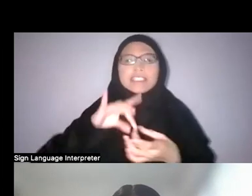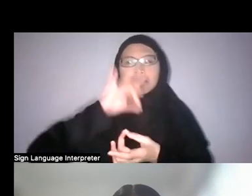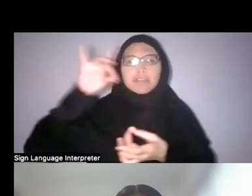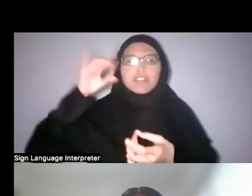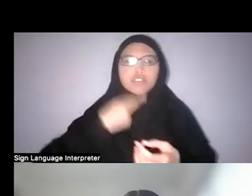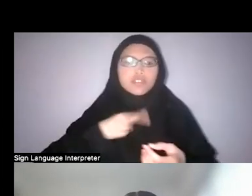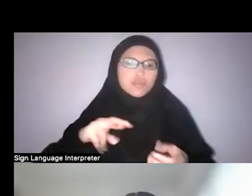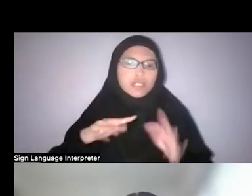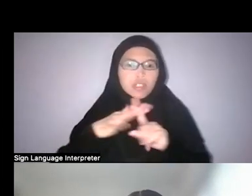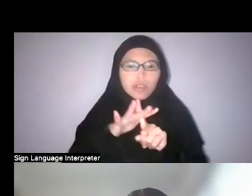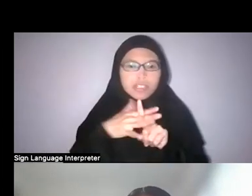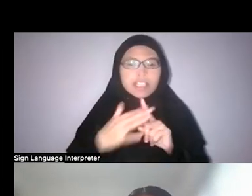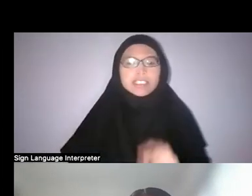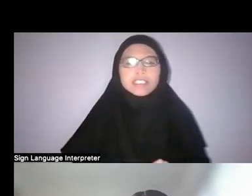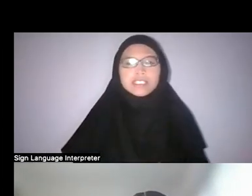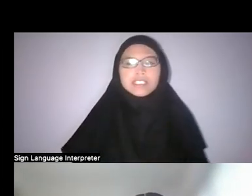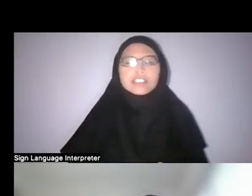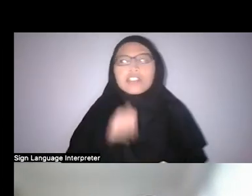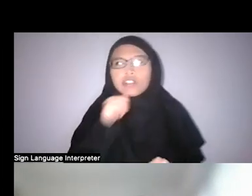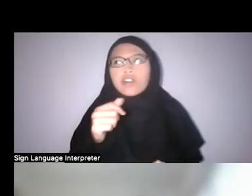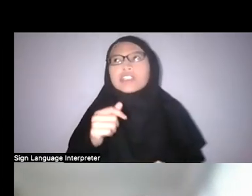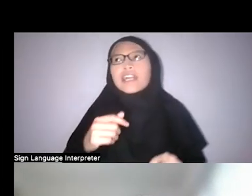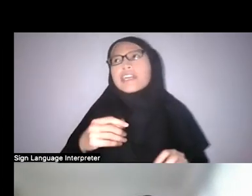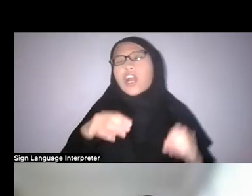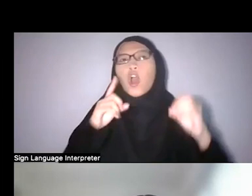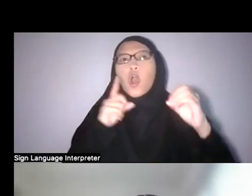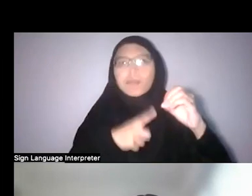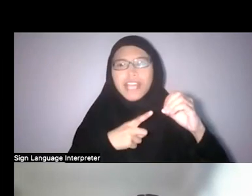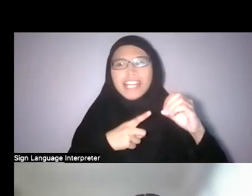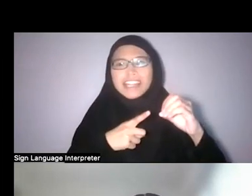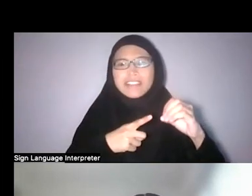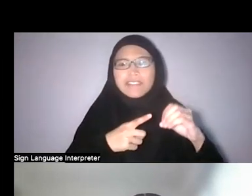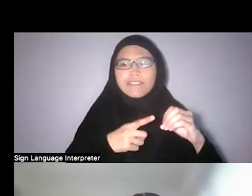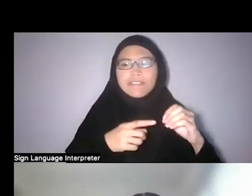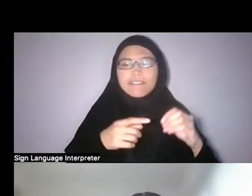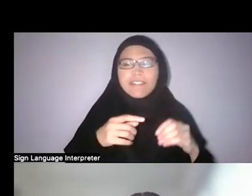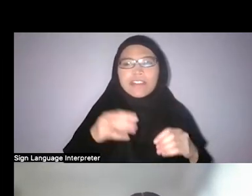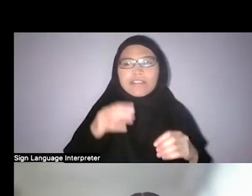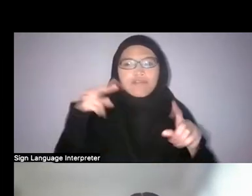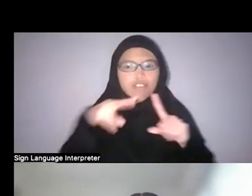Not so much an objectified view of nature as such. Khairulddin, what about you?